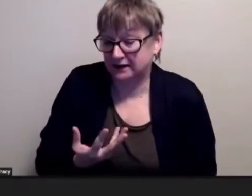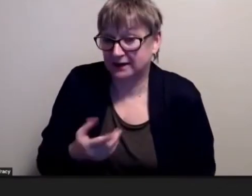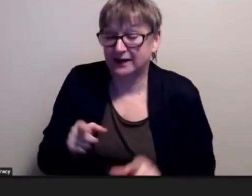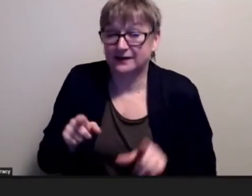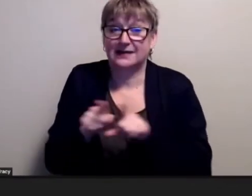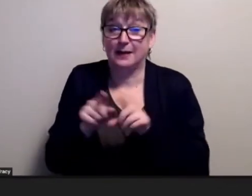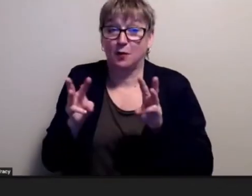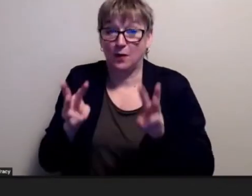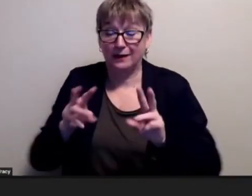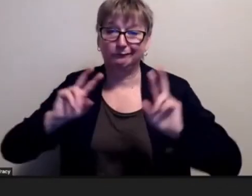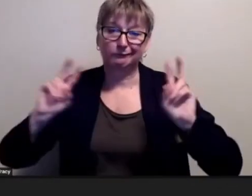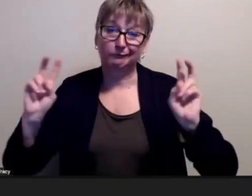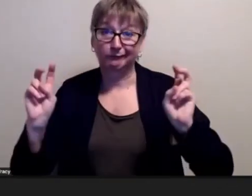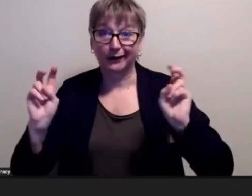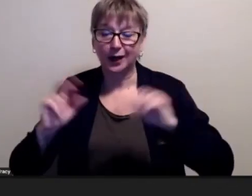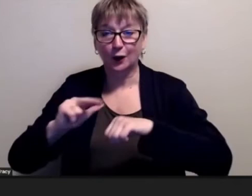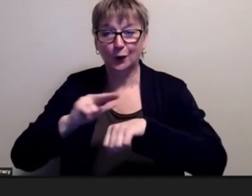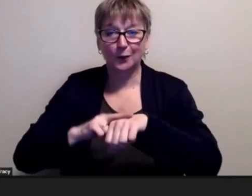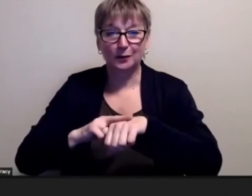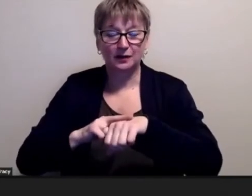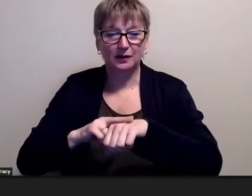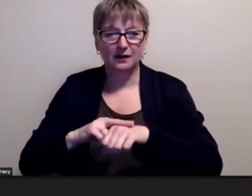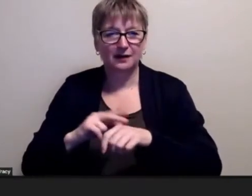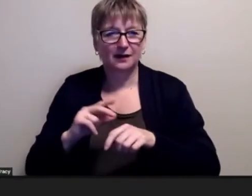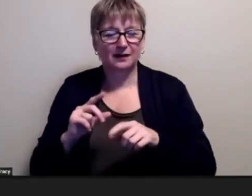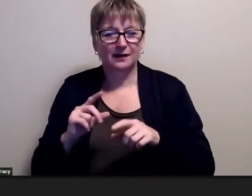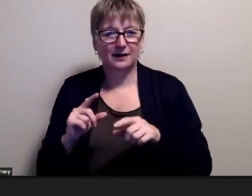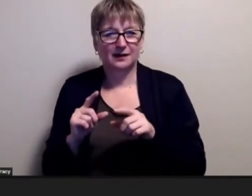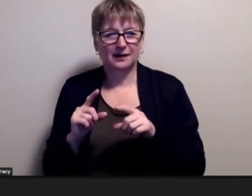normal population doesn't mean that you're of any less value